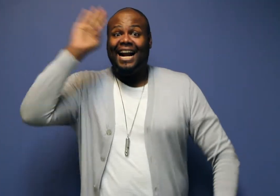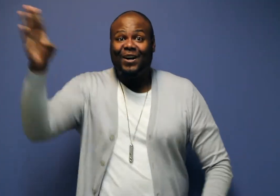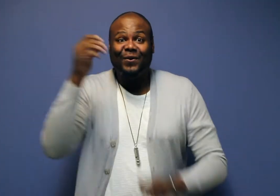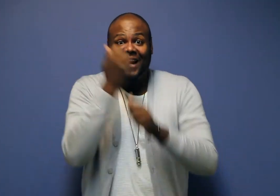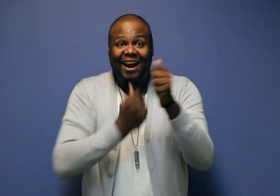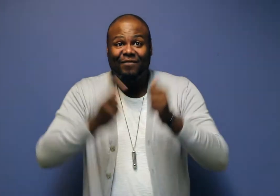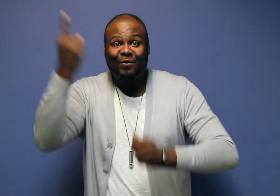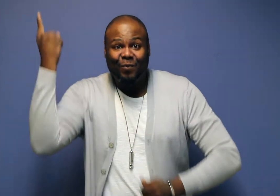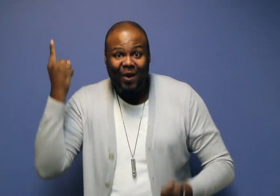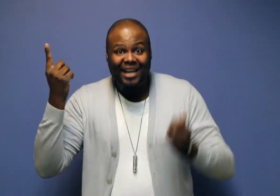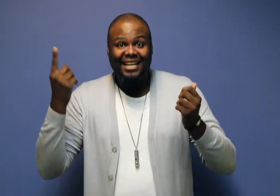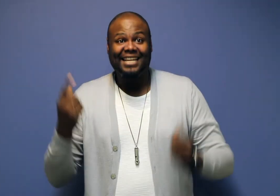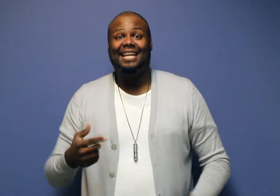Hello everyone!